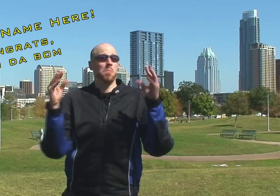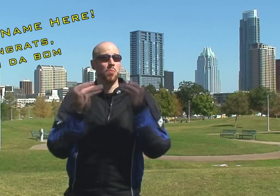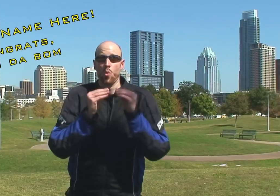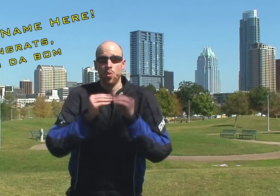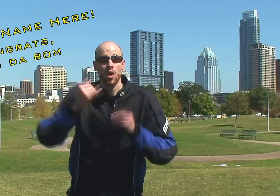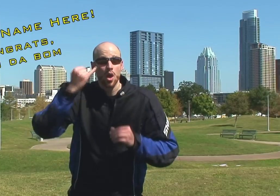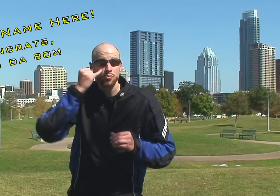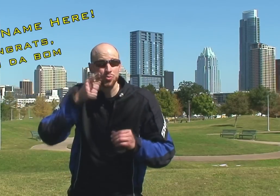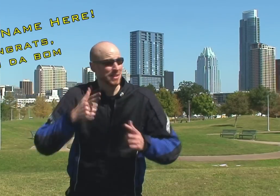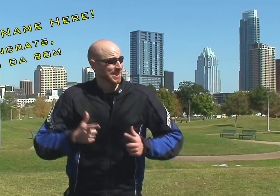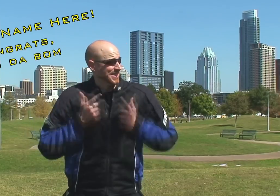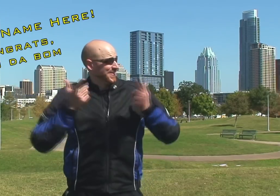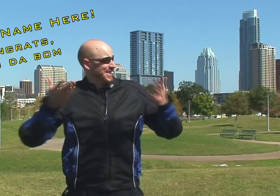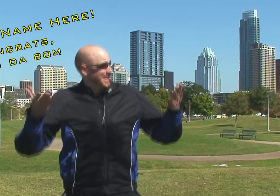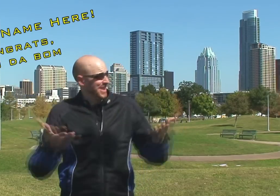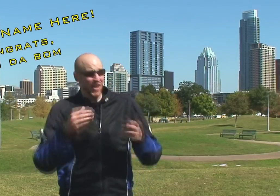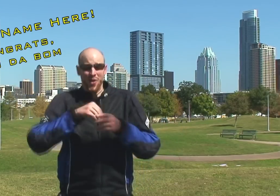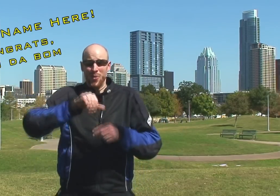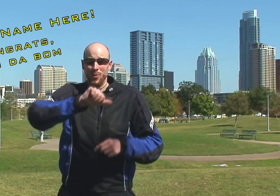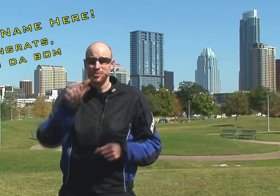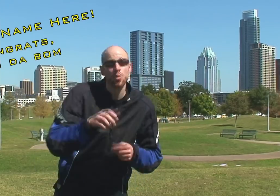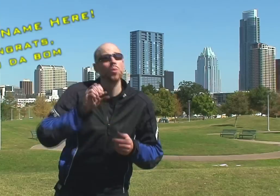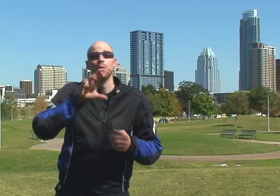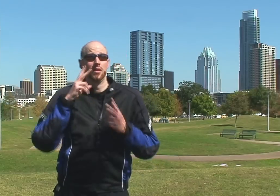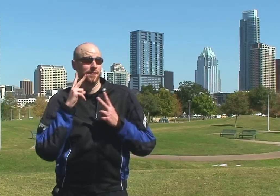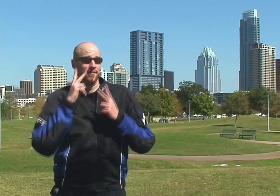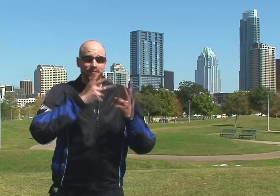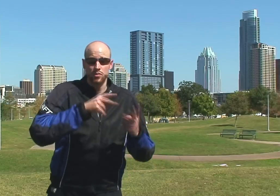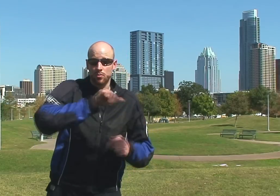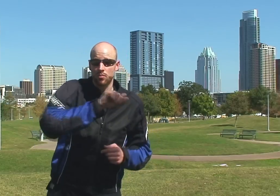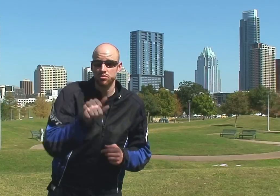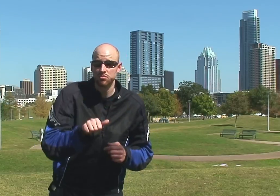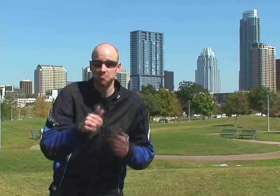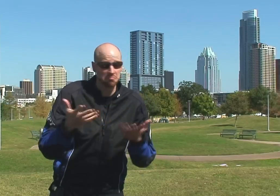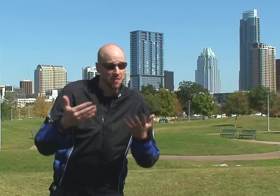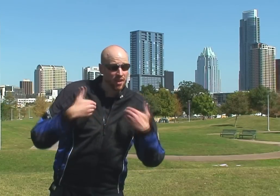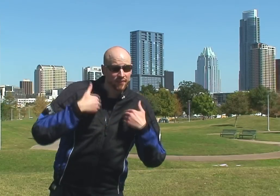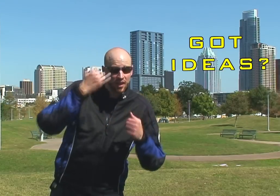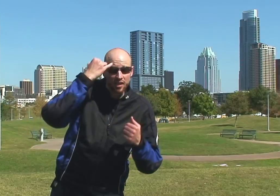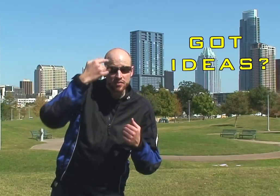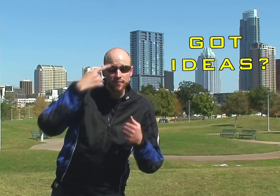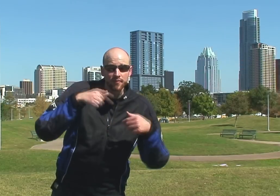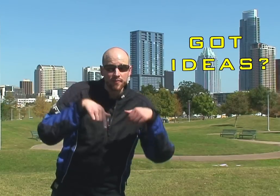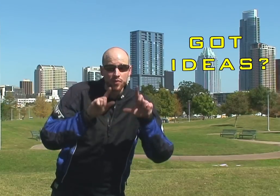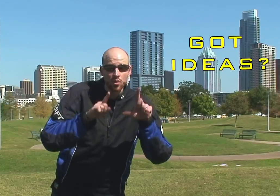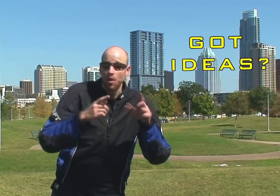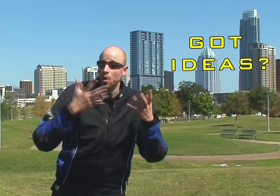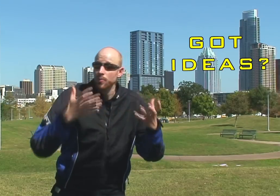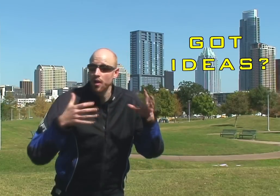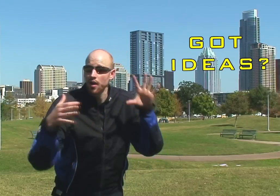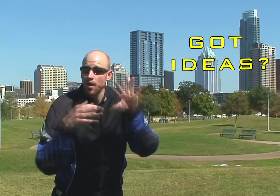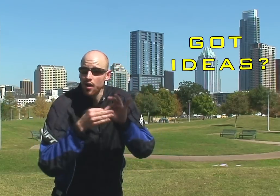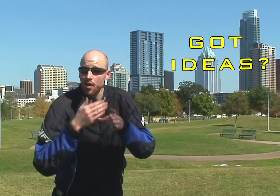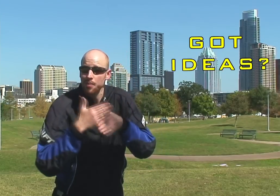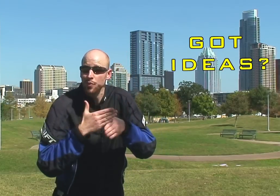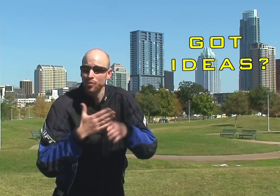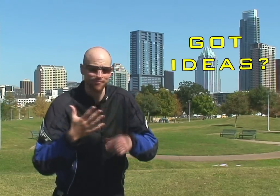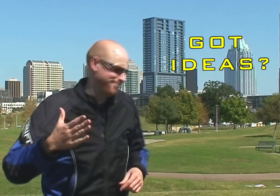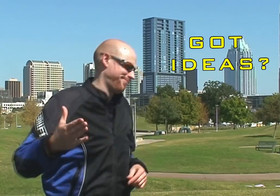More than that: If you're a local Austinite, or even if you're visiting Austin, and you've got some ideas, would like to partner up on a project,